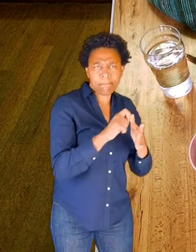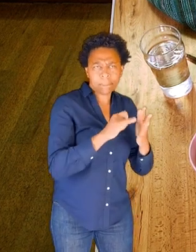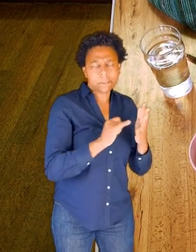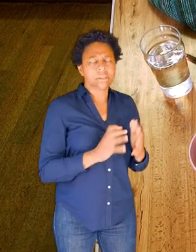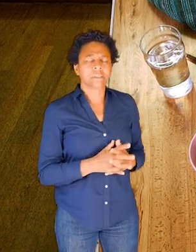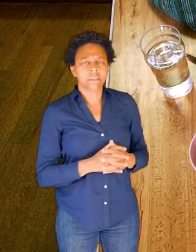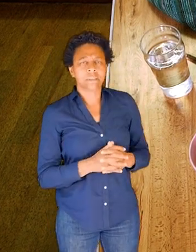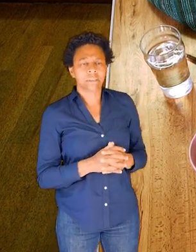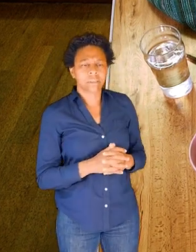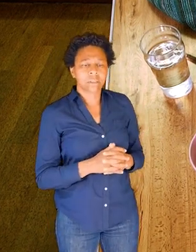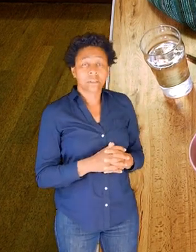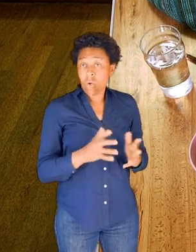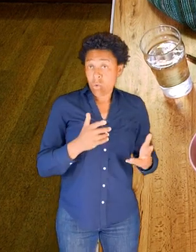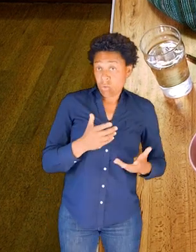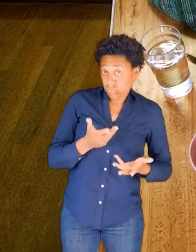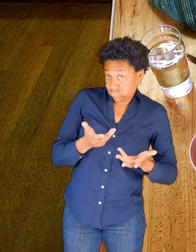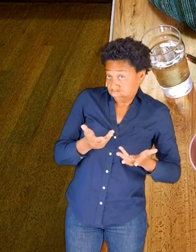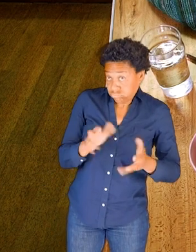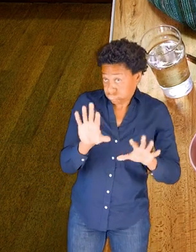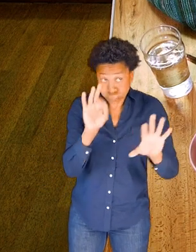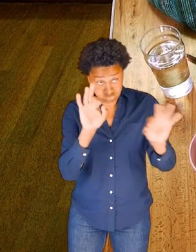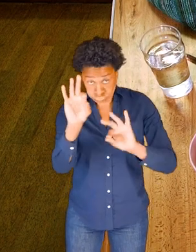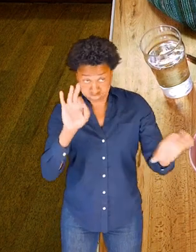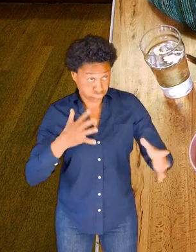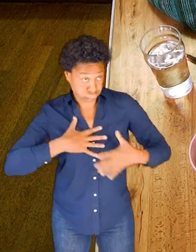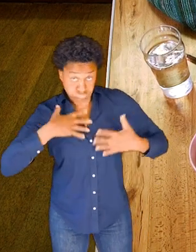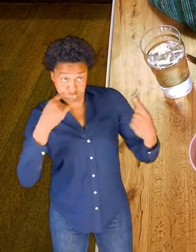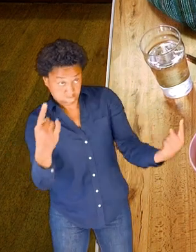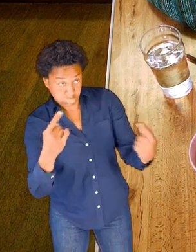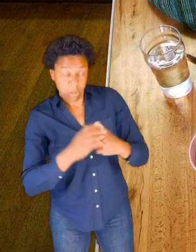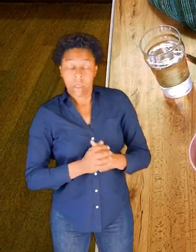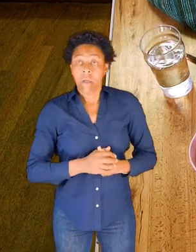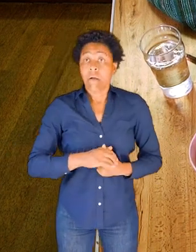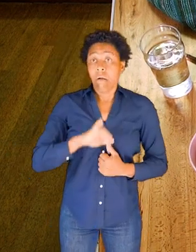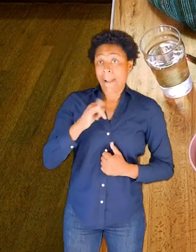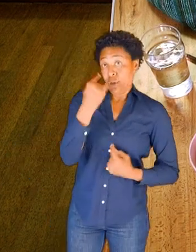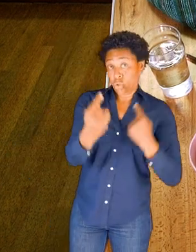And there's an invitation--an optional invitation that you might see if you can